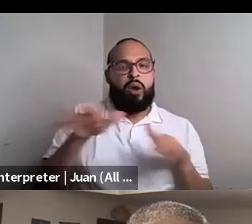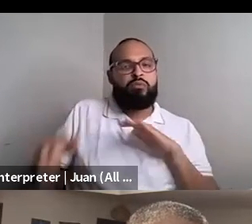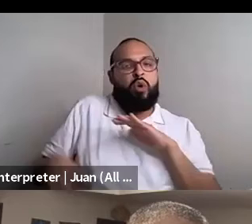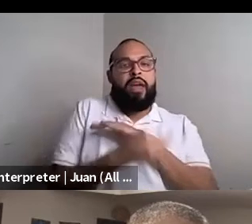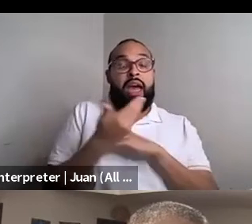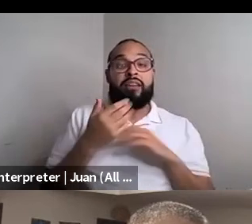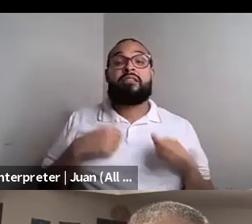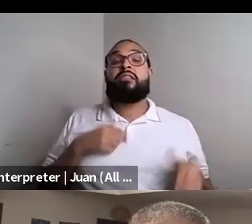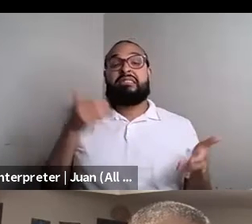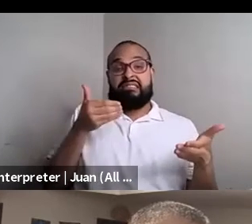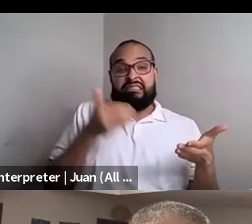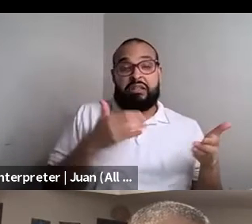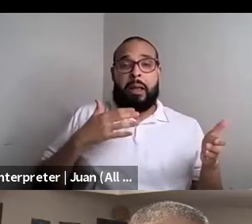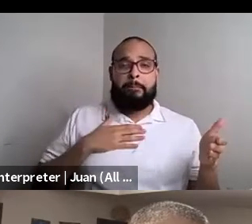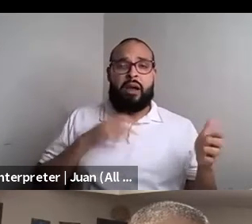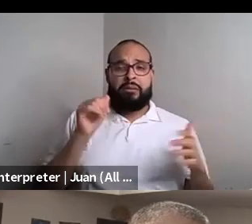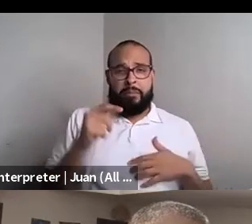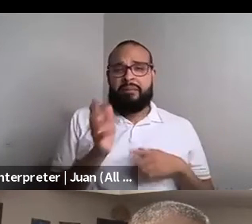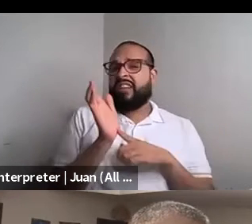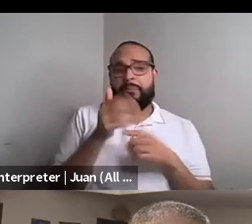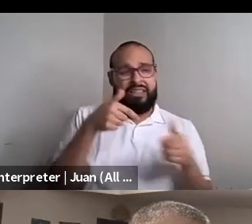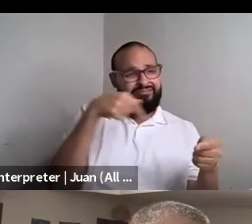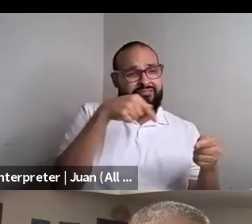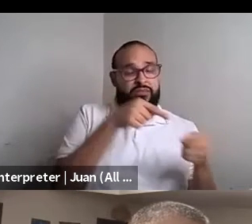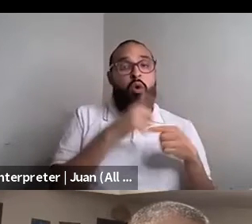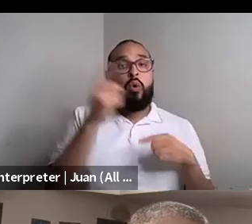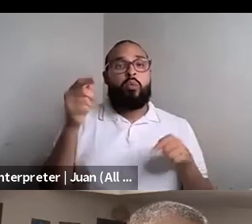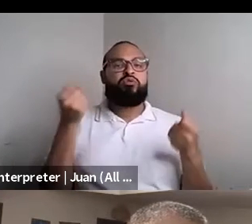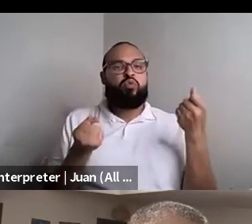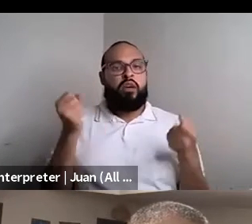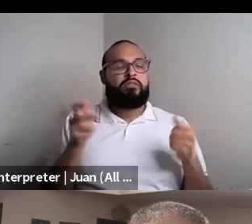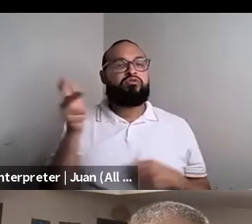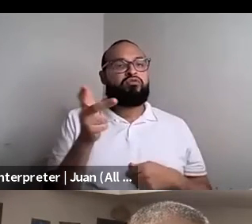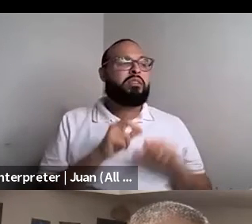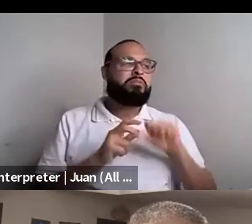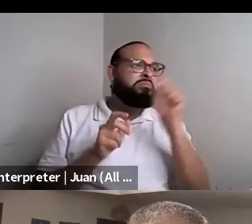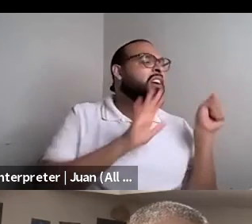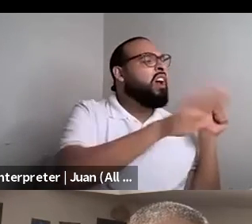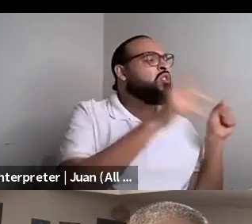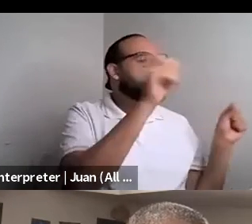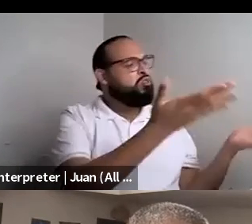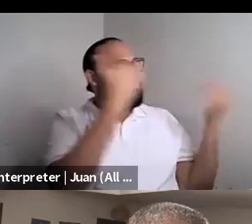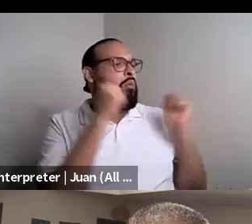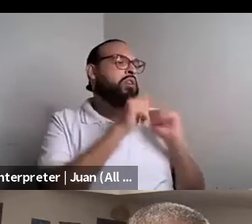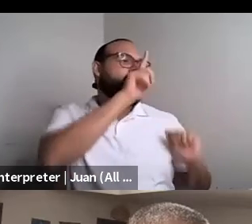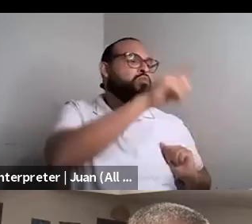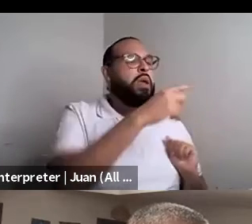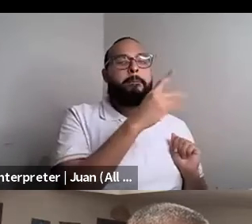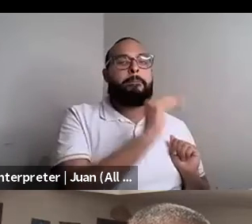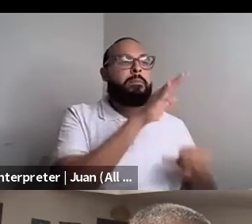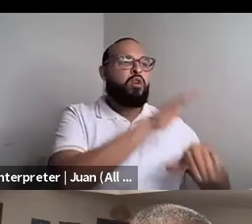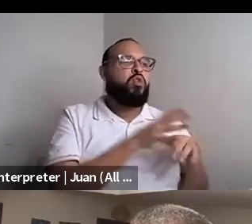Nahshon Anderson: From Hollywood Boulevard five minutes from my apartment, a passenger leaned out the window and you give it a real pimp bitch you want to track. Now you need a real nigga in your life.